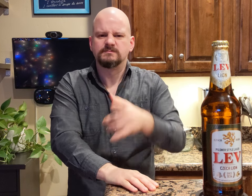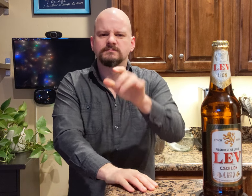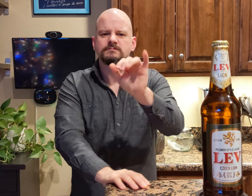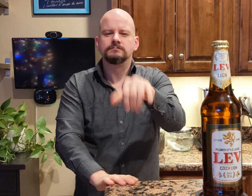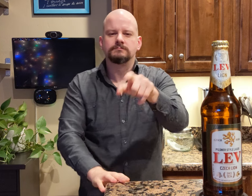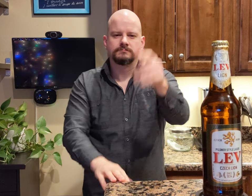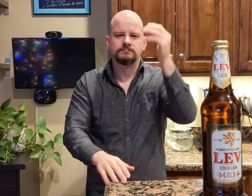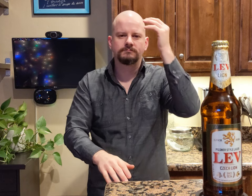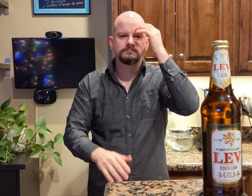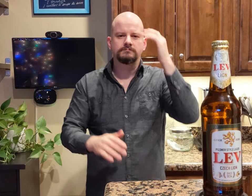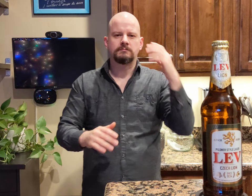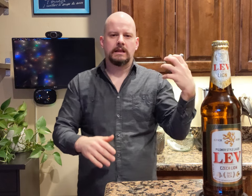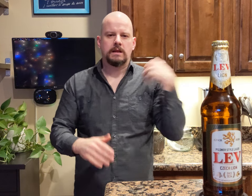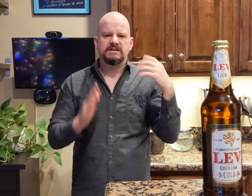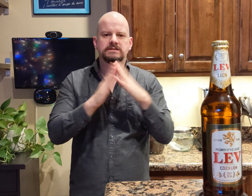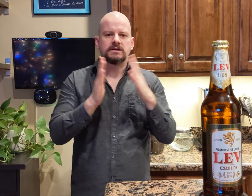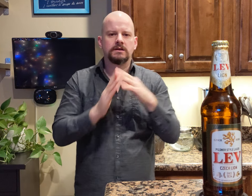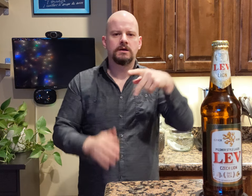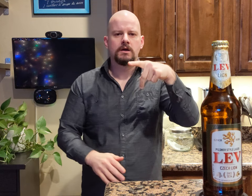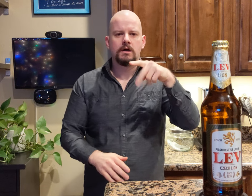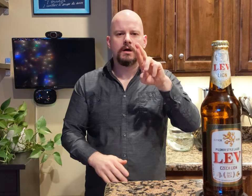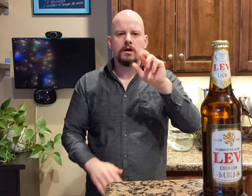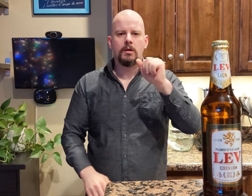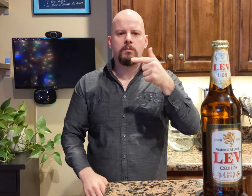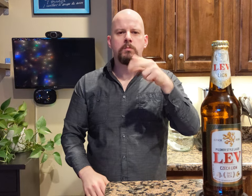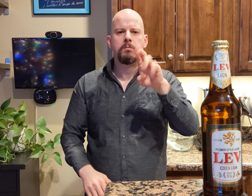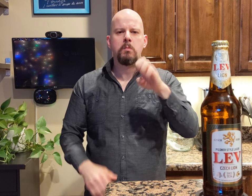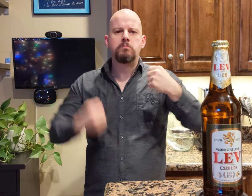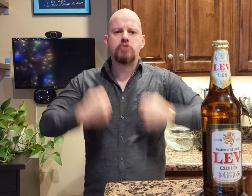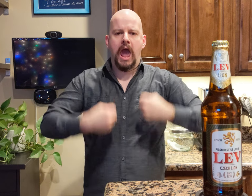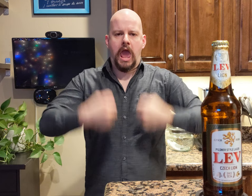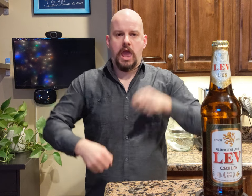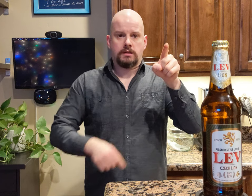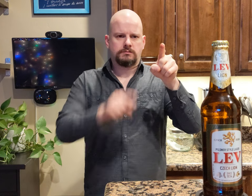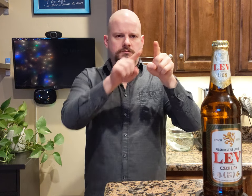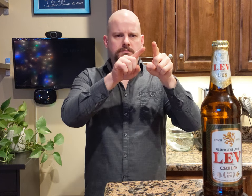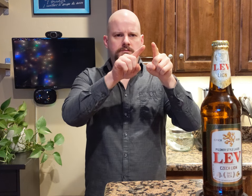You know the capital city, Prague...